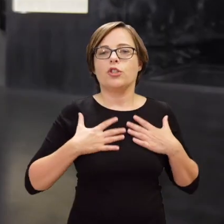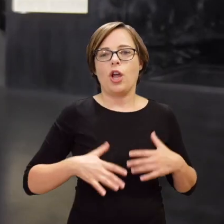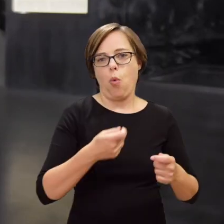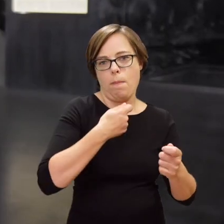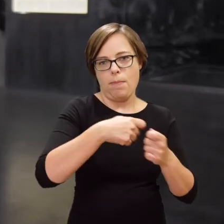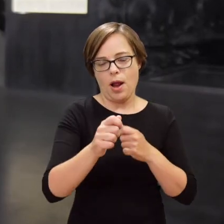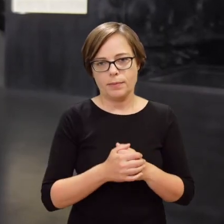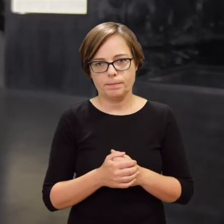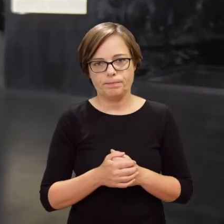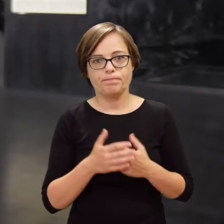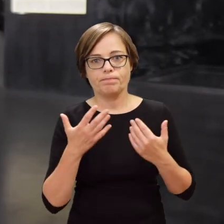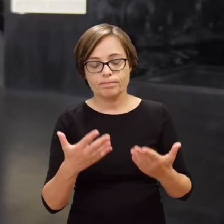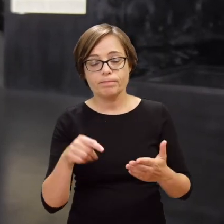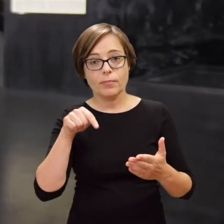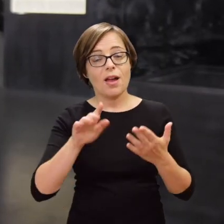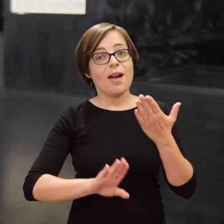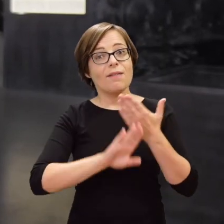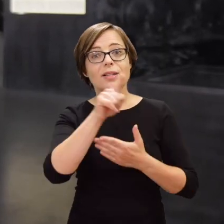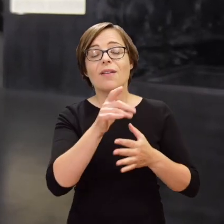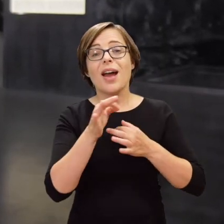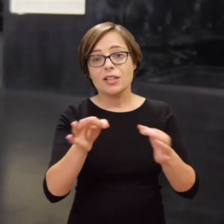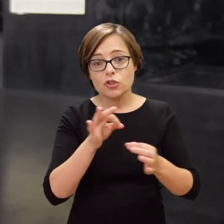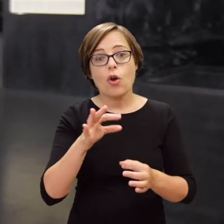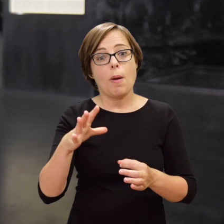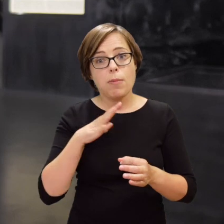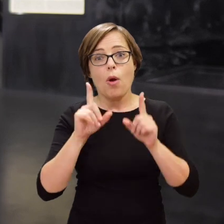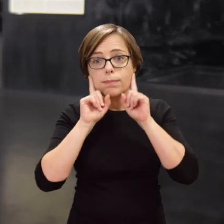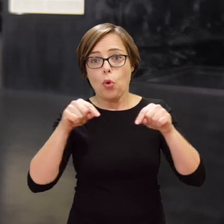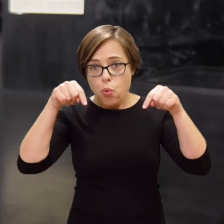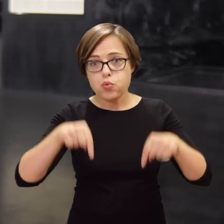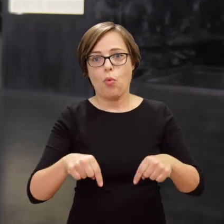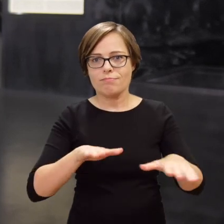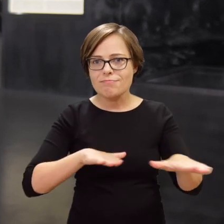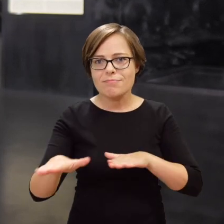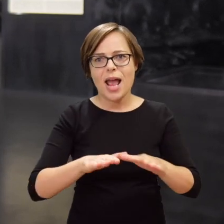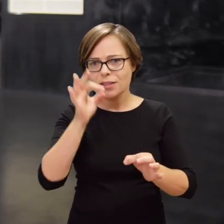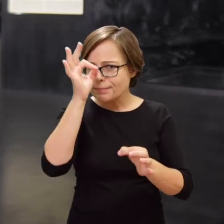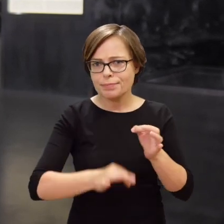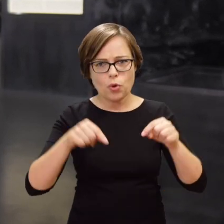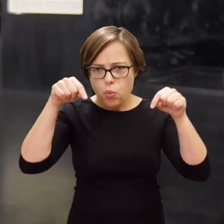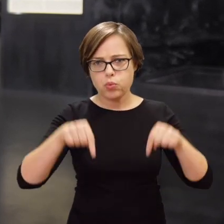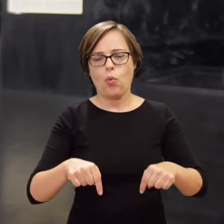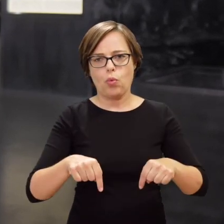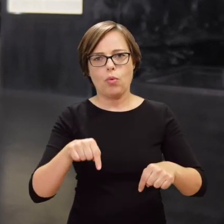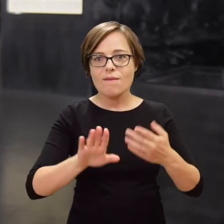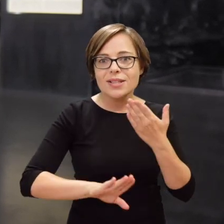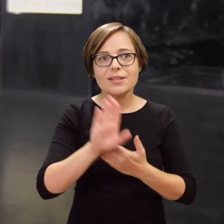The story we tell indeed happened right here, at this very spot, at the current location of POLIN Museum and this exhibition.